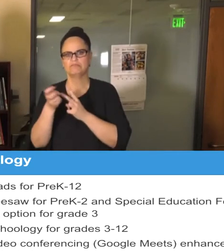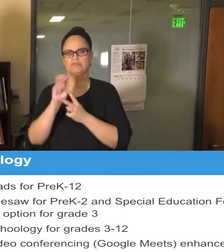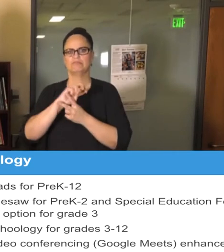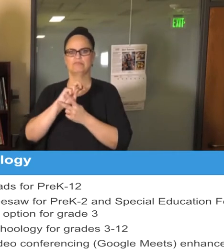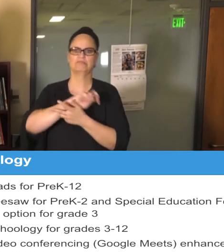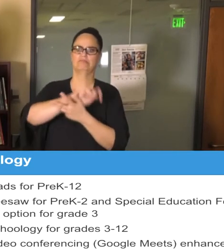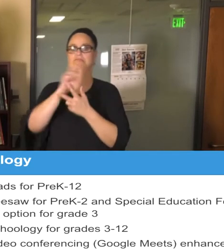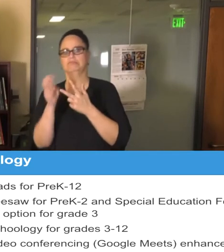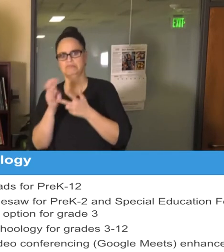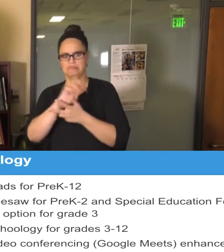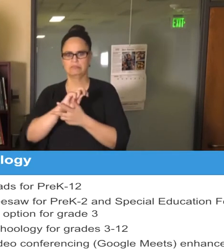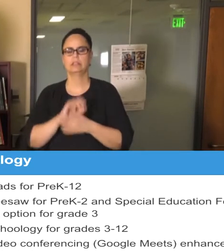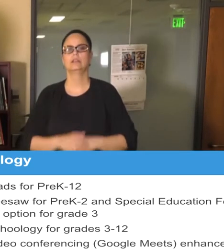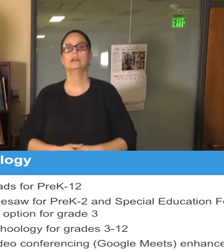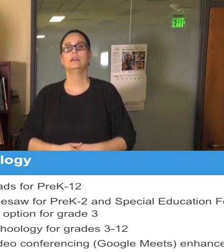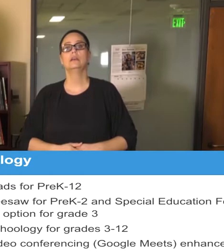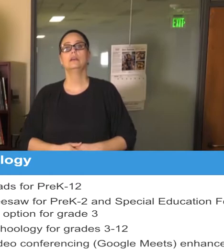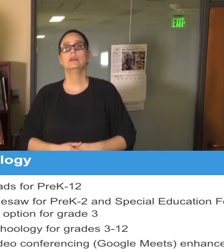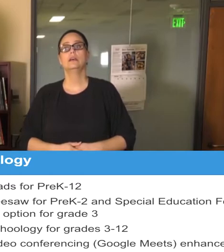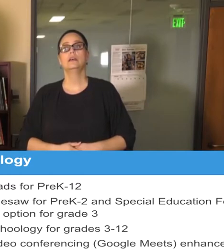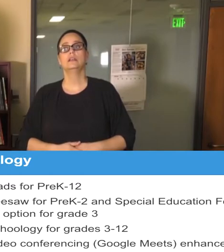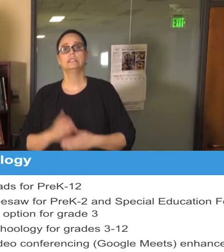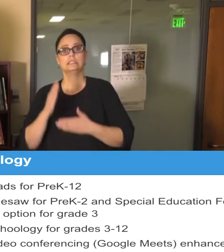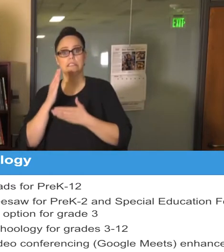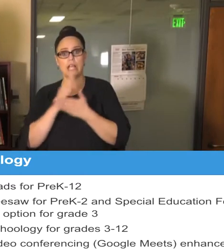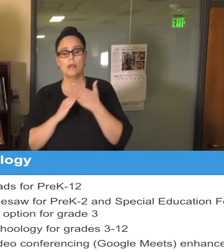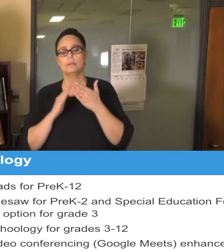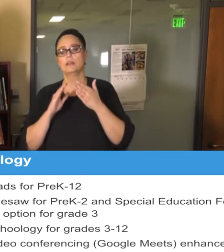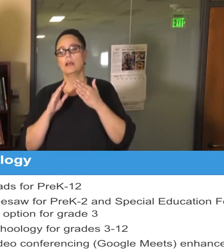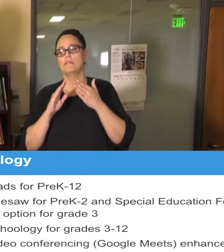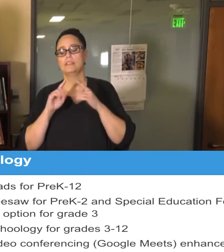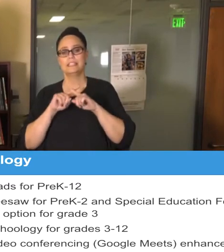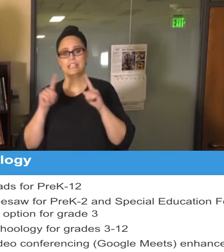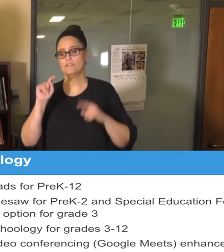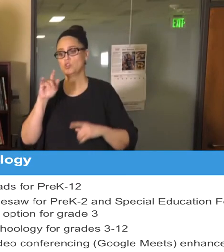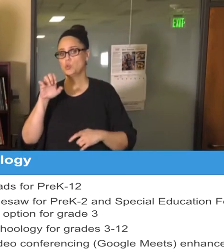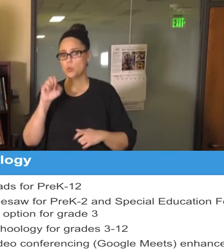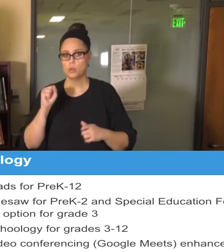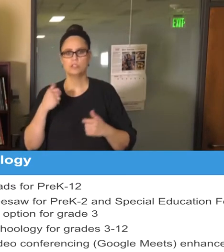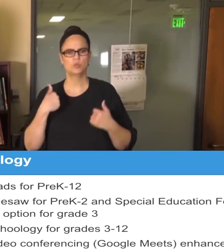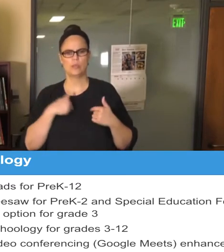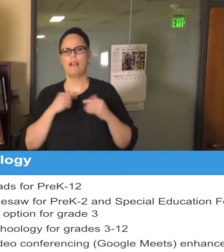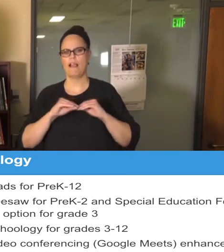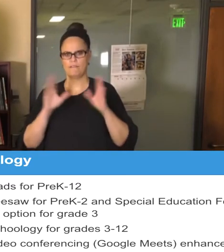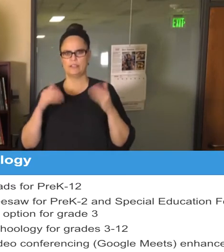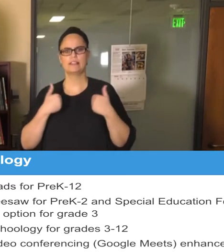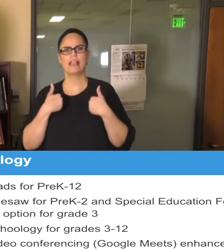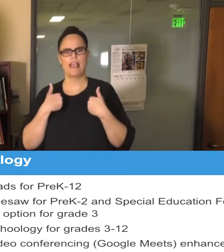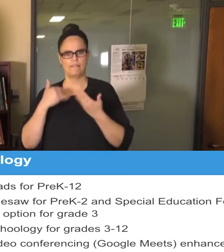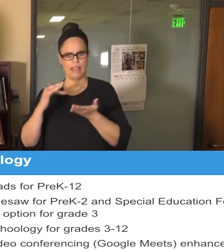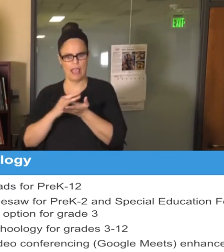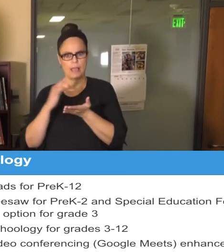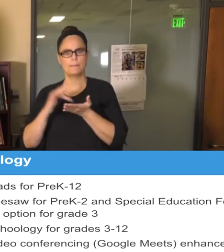some of the tools that we'll be using at distance learning 2.0. Obviously ipads - with the generous support of this community we